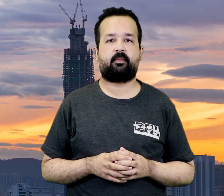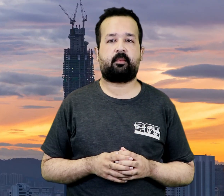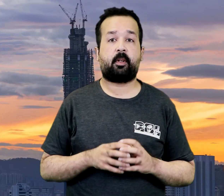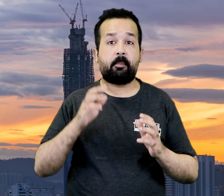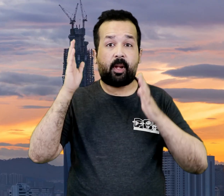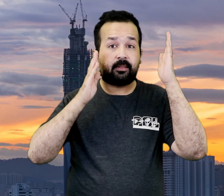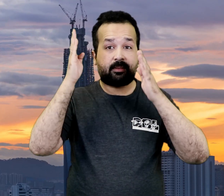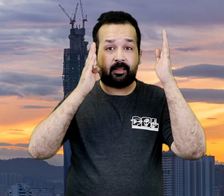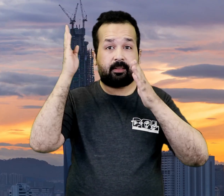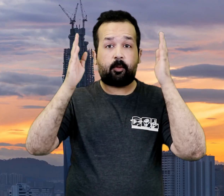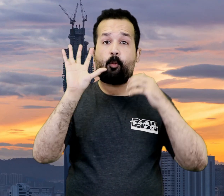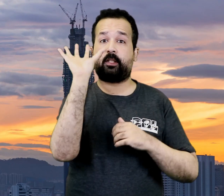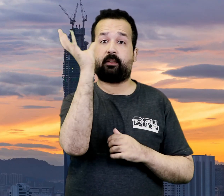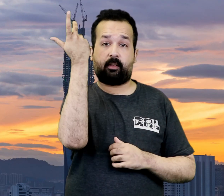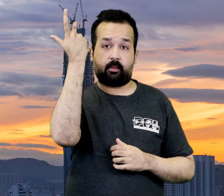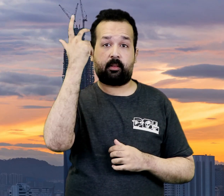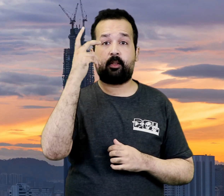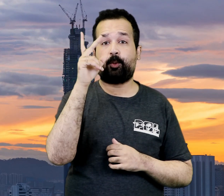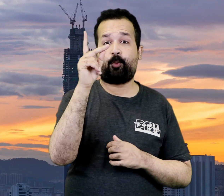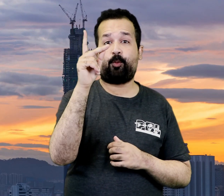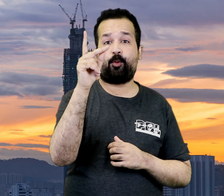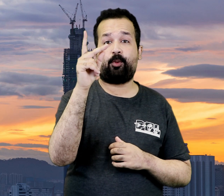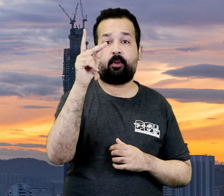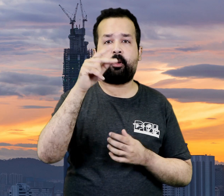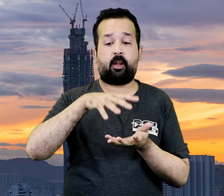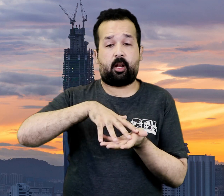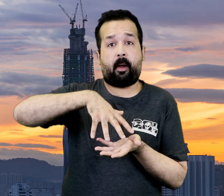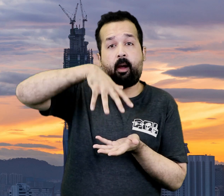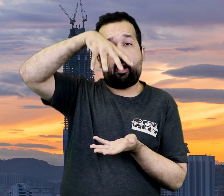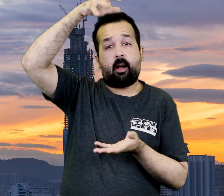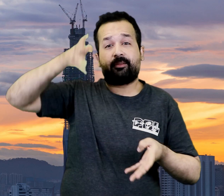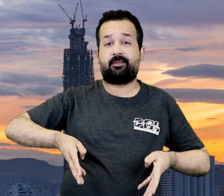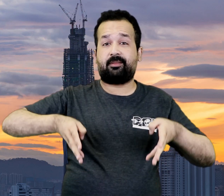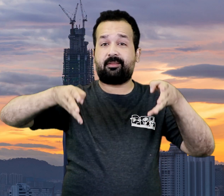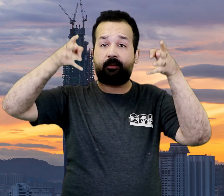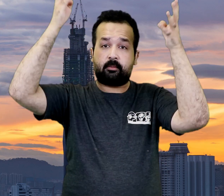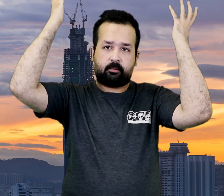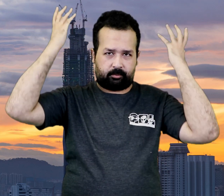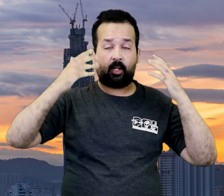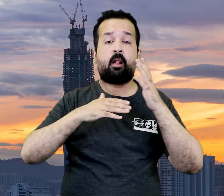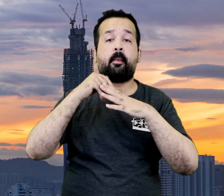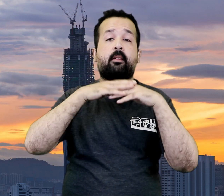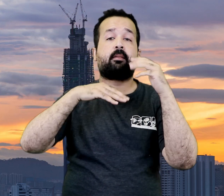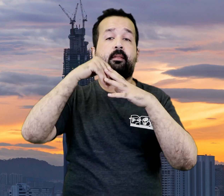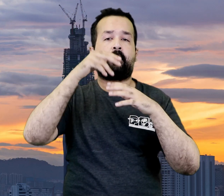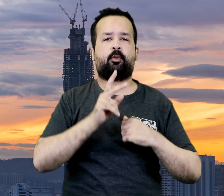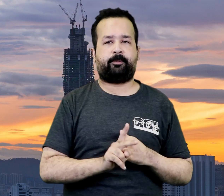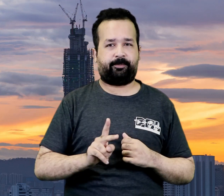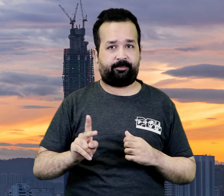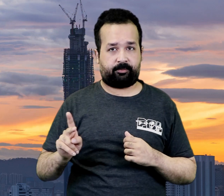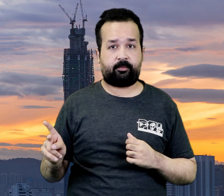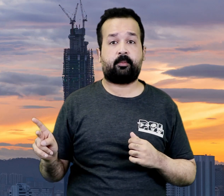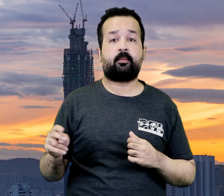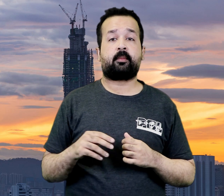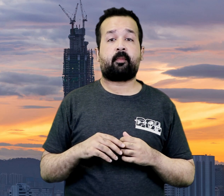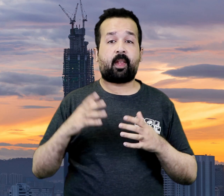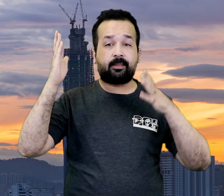The world's second-tallest building is being built in Malaysia.